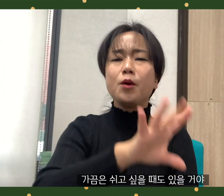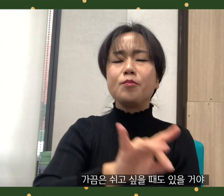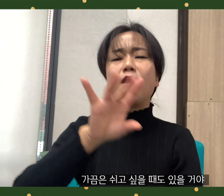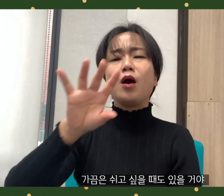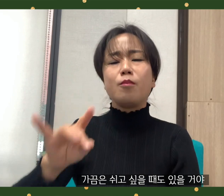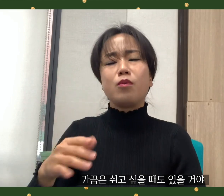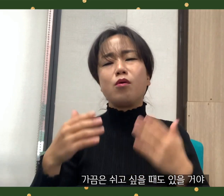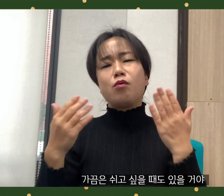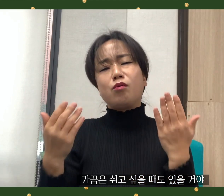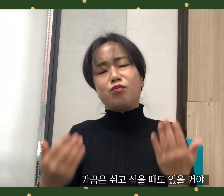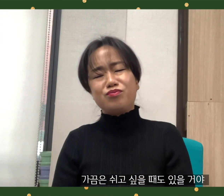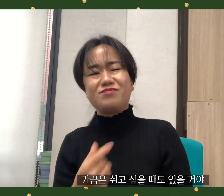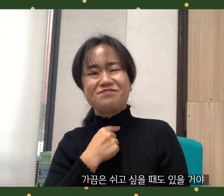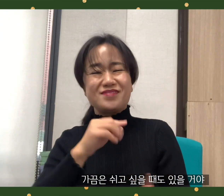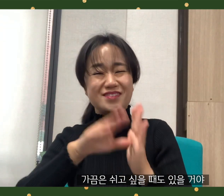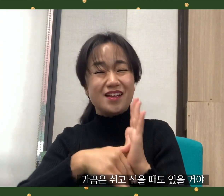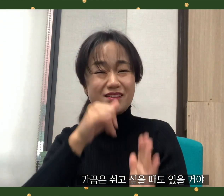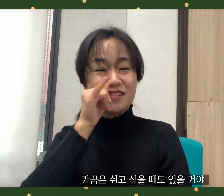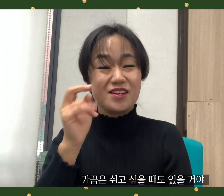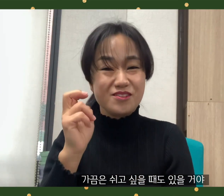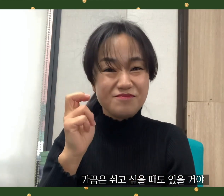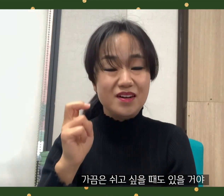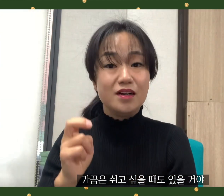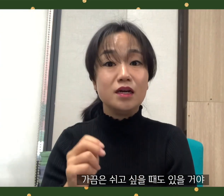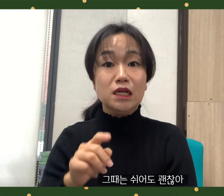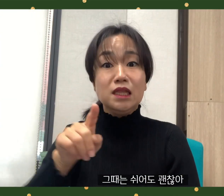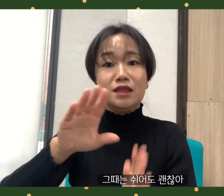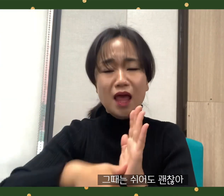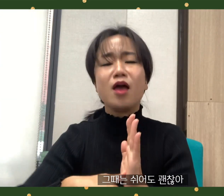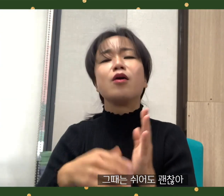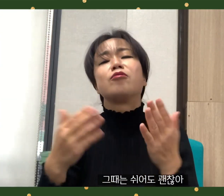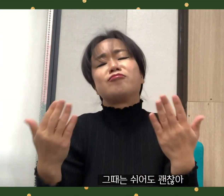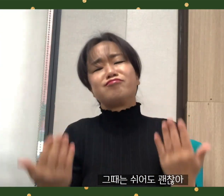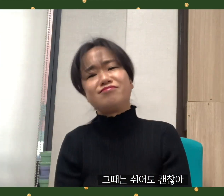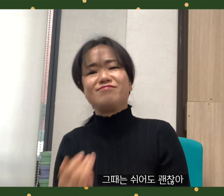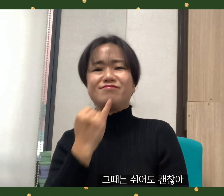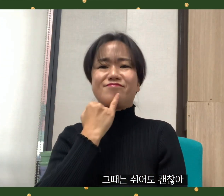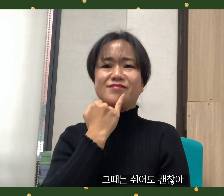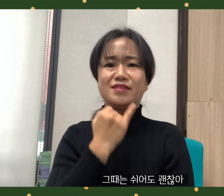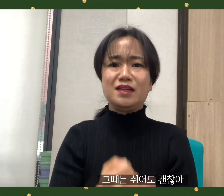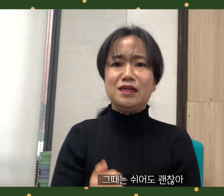There will be times when you just want to rest. It's okay to rest then.